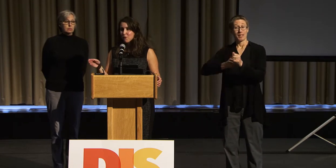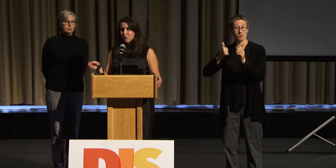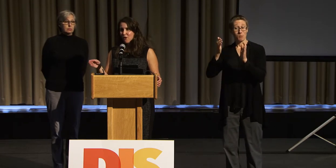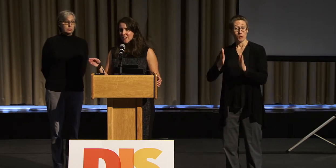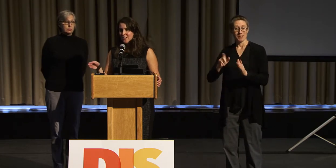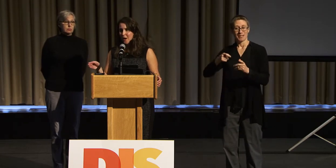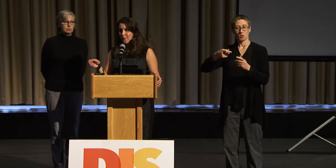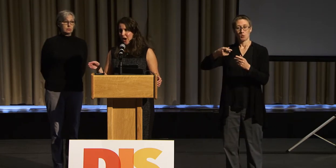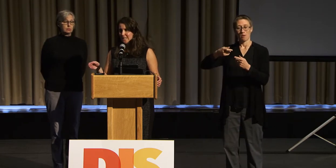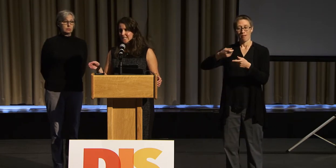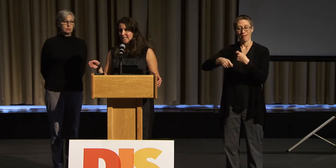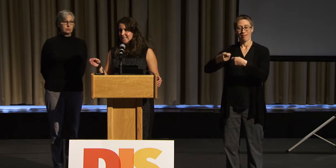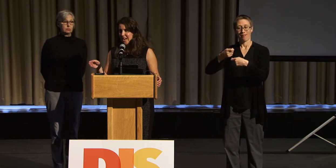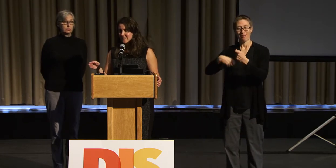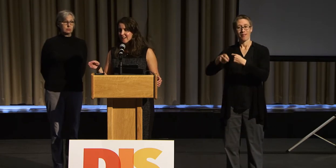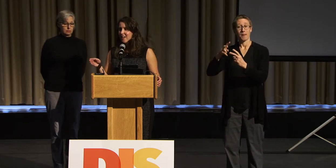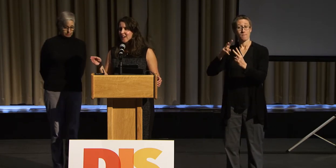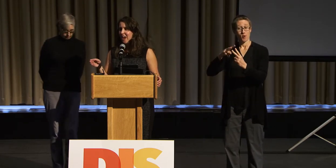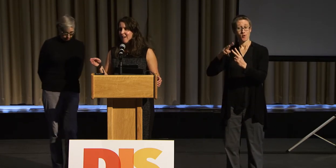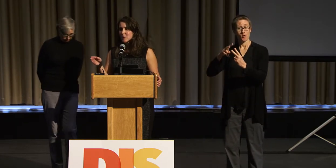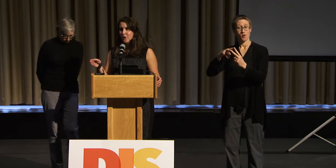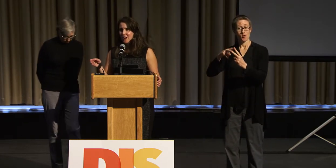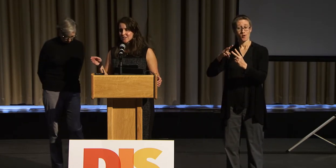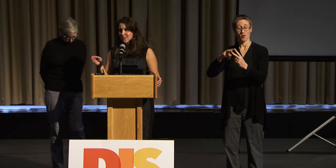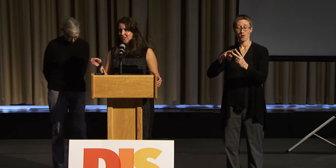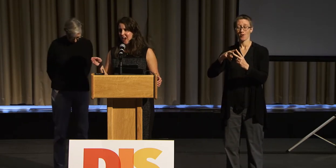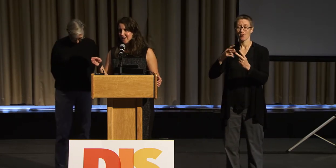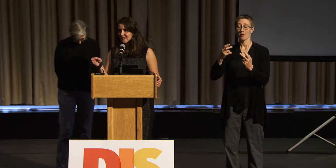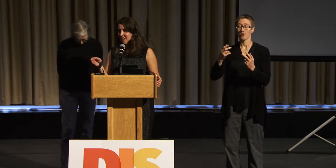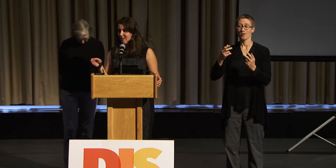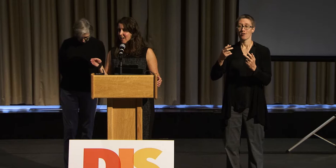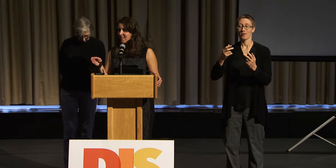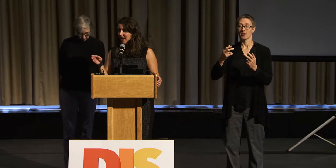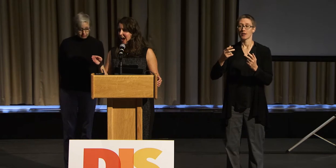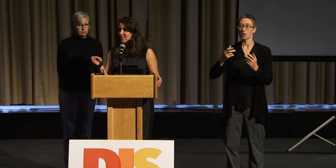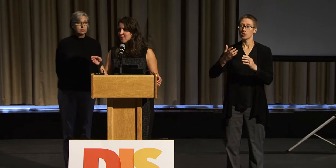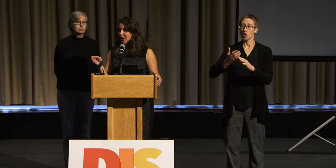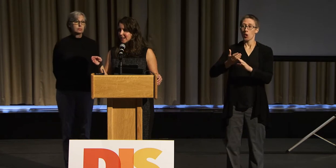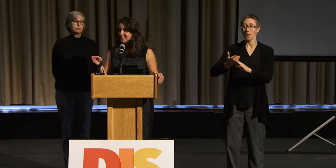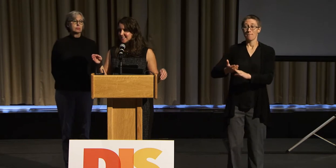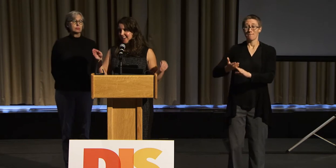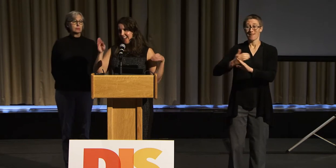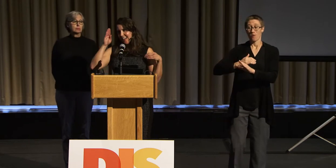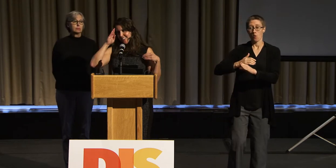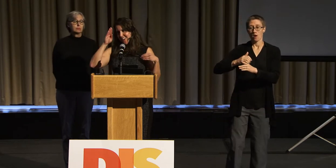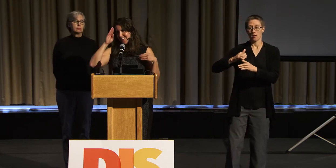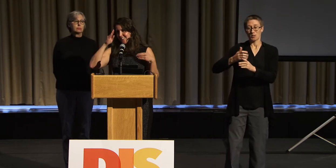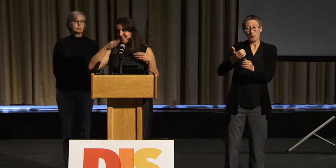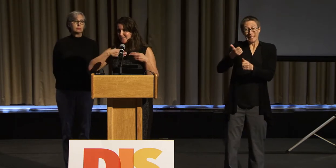before they start practicing dance, they have to practice their ASL. They have to practice, "Hello.